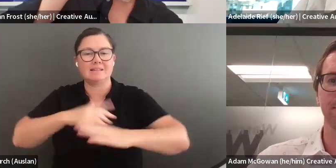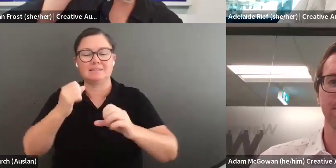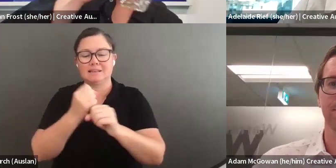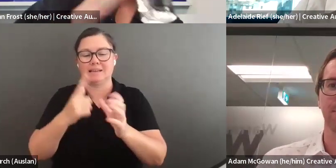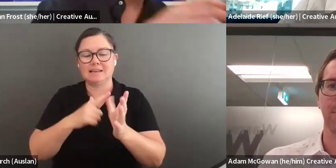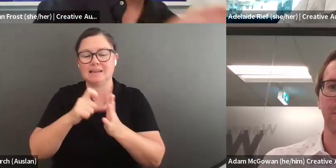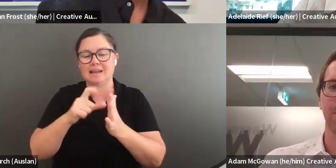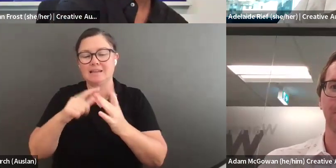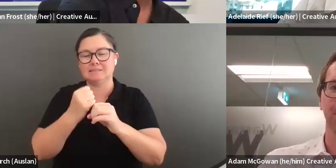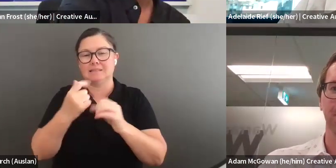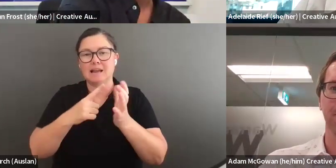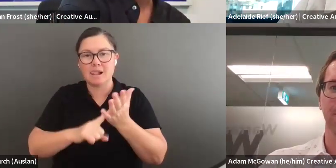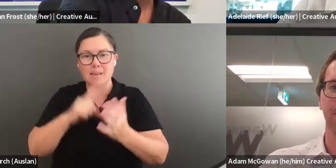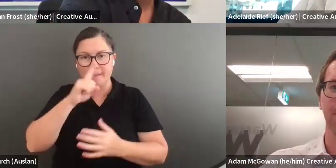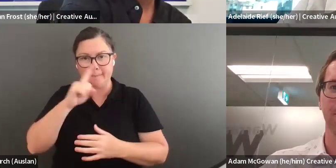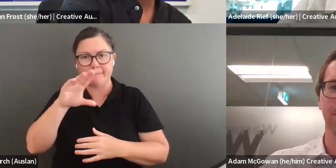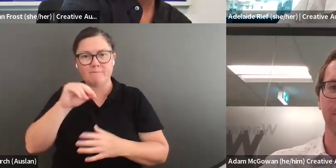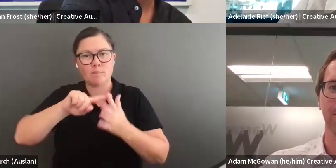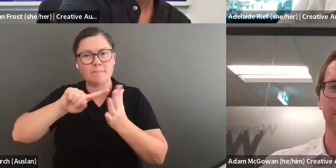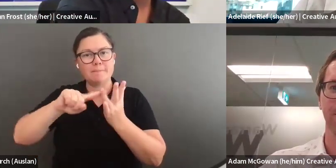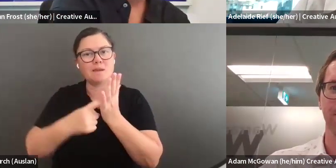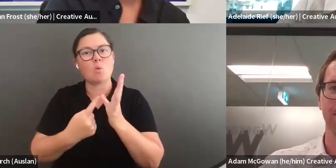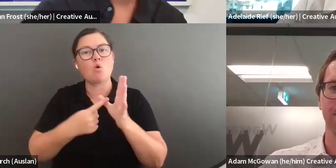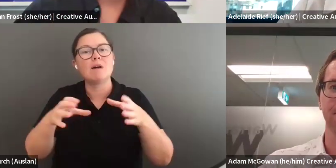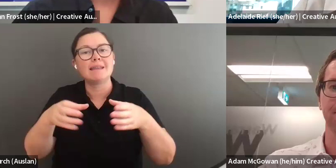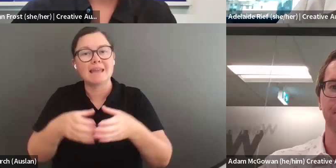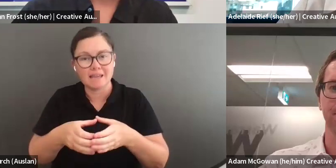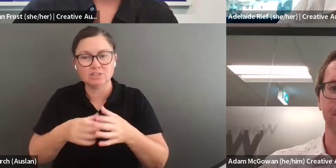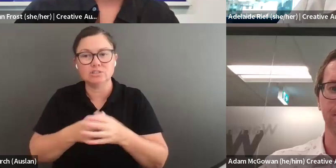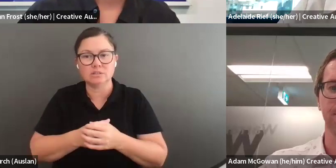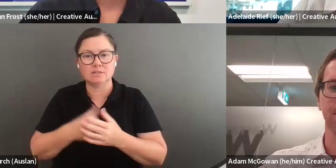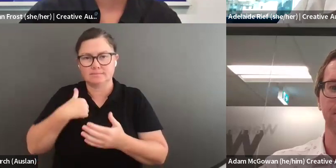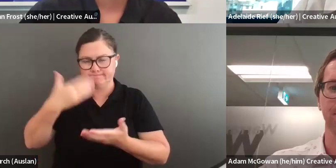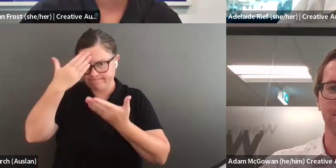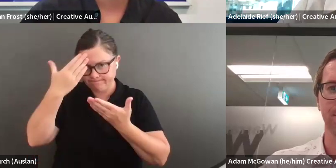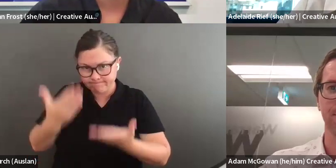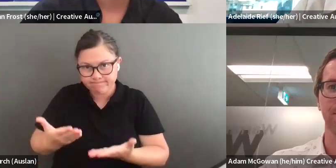dialling in from today. We are here in Sydney, and the Sydney offices for the Creative